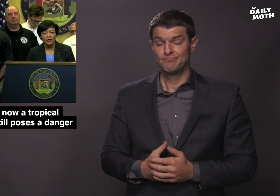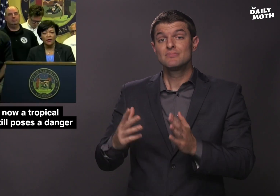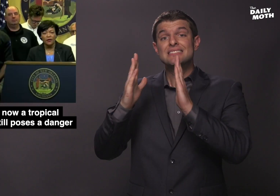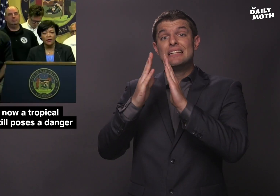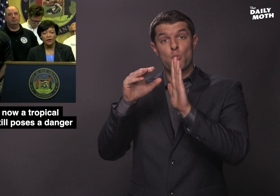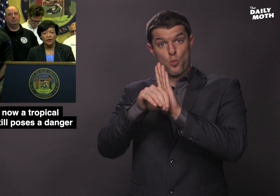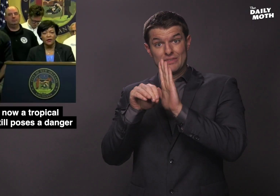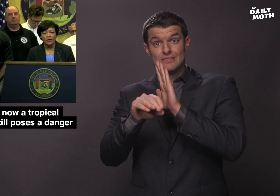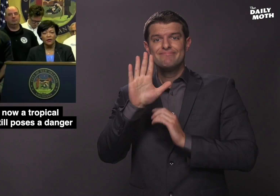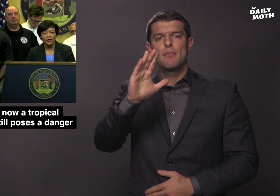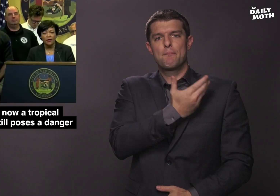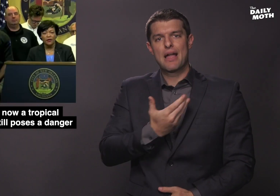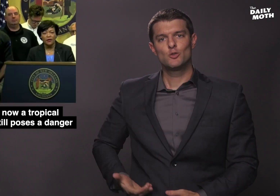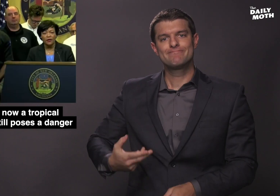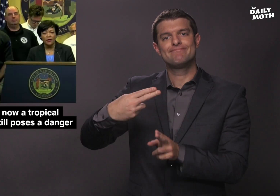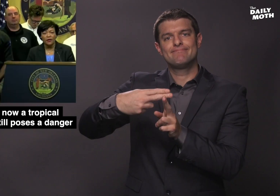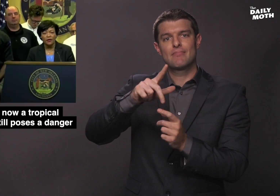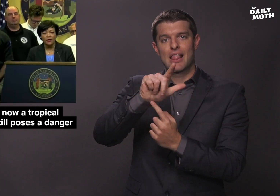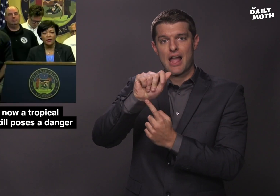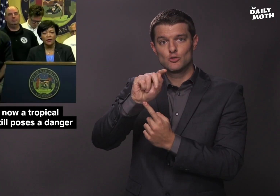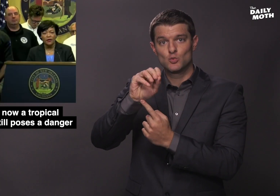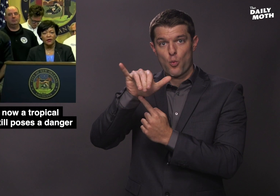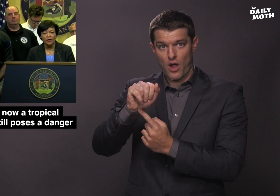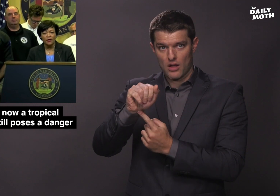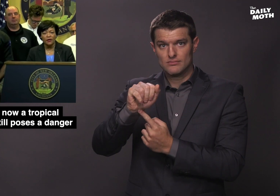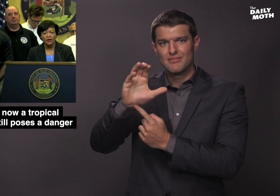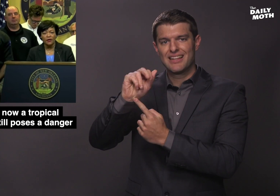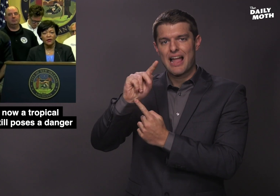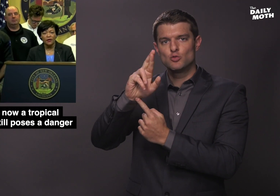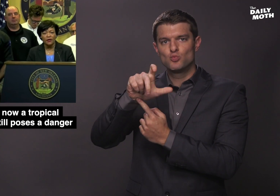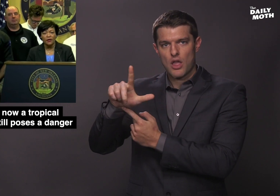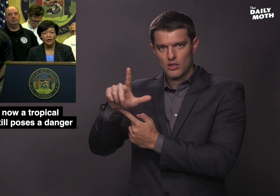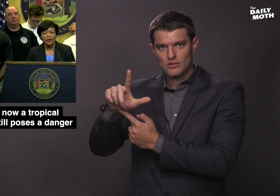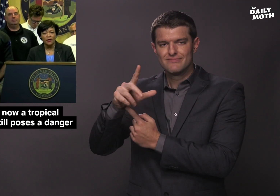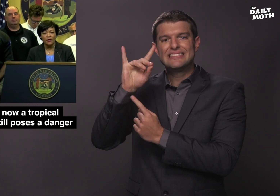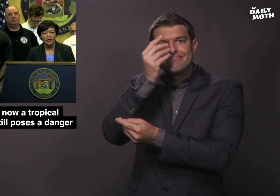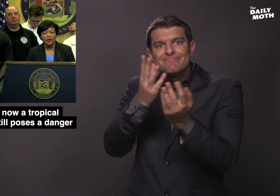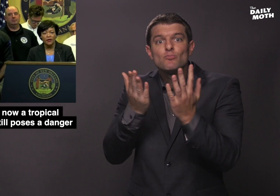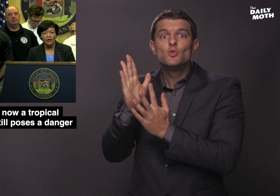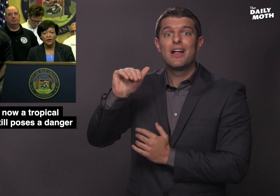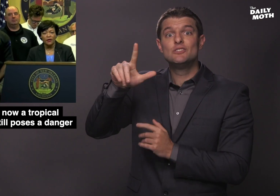New Orleans Mayor LaToya Cantrell said through her ASL